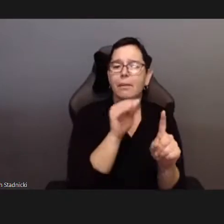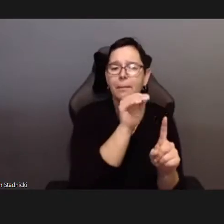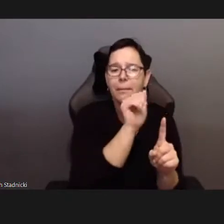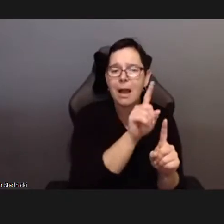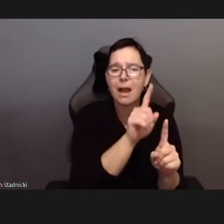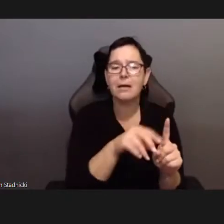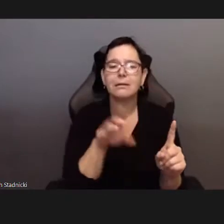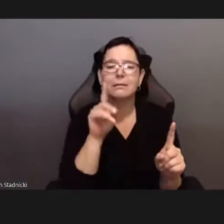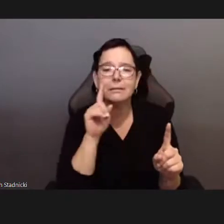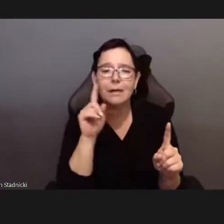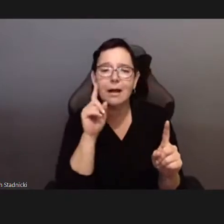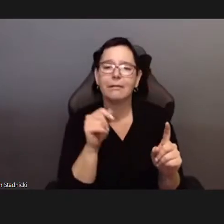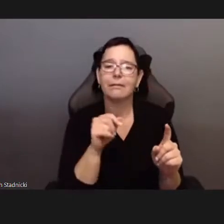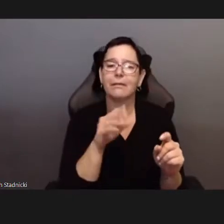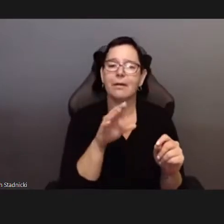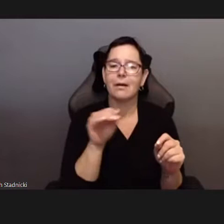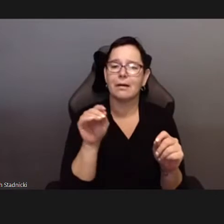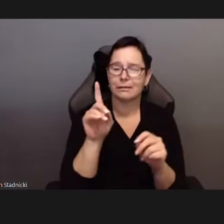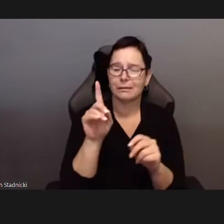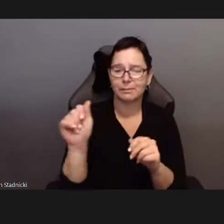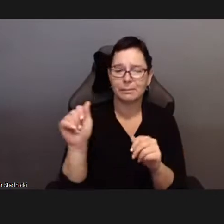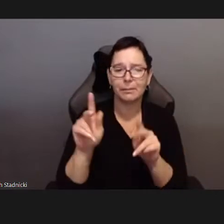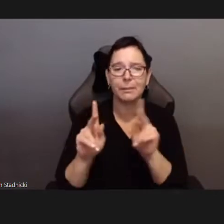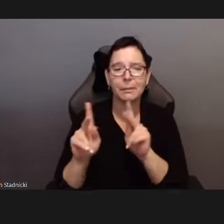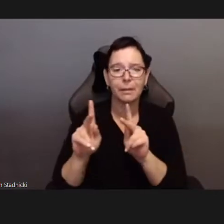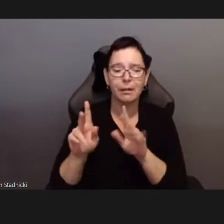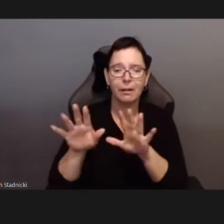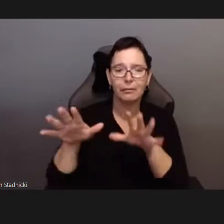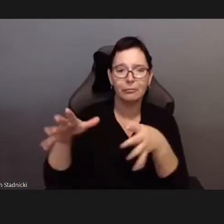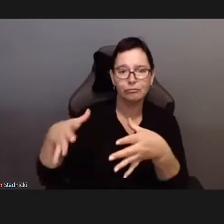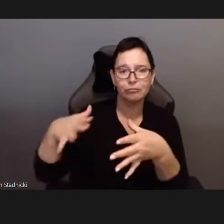the school has a strong commitment to equity and justice